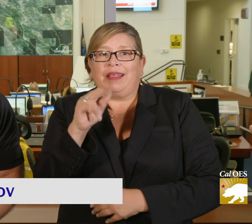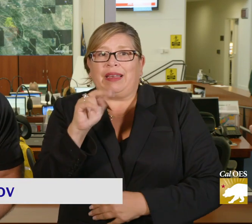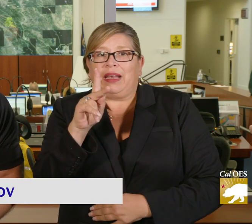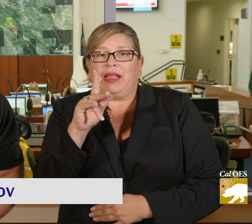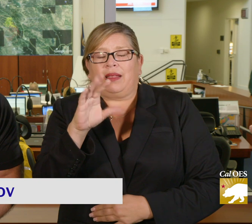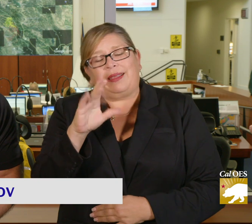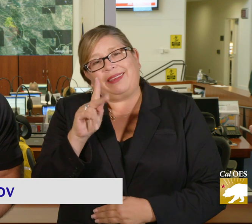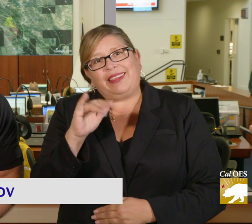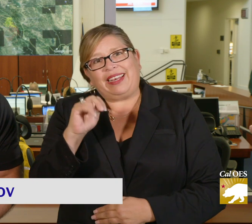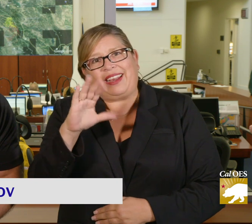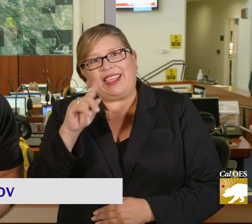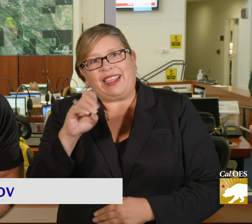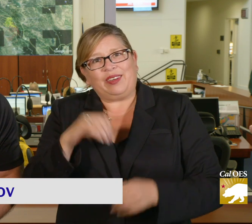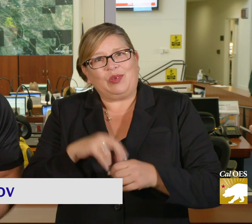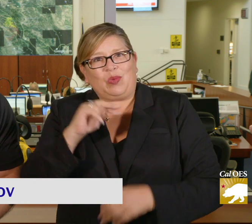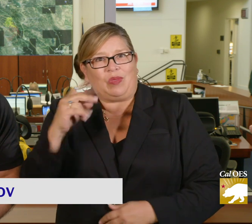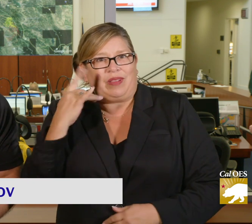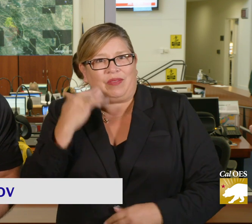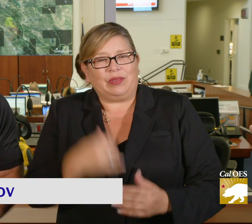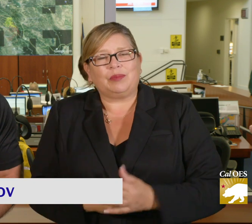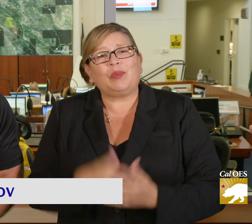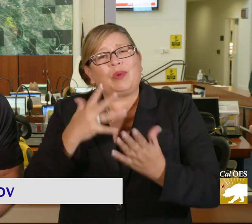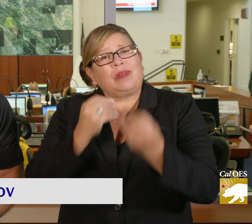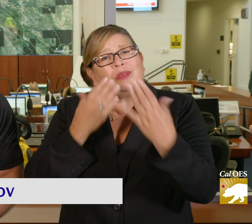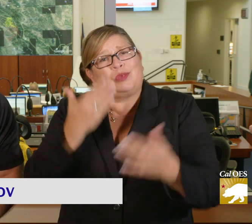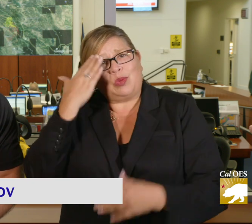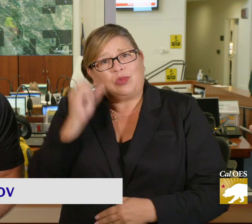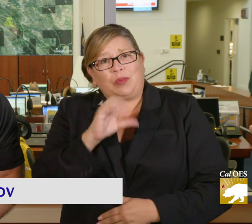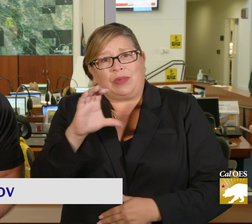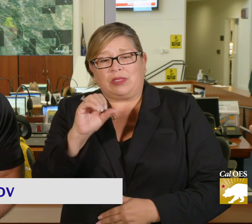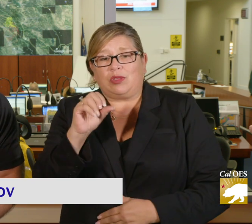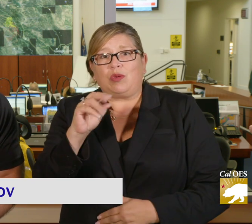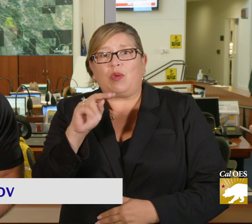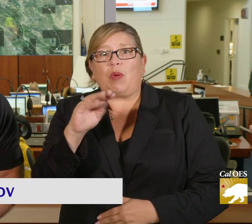developed a resources page on its county website. You can find the link on sonoma